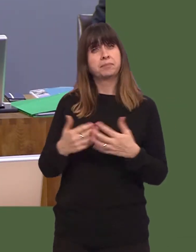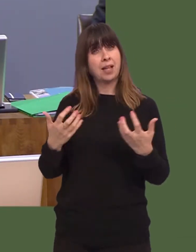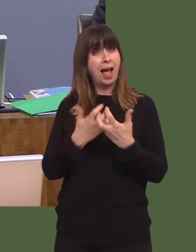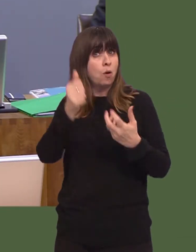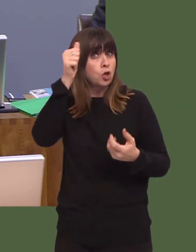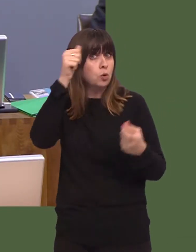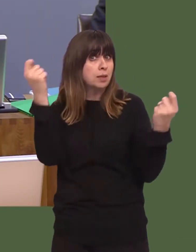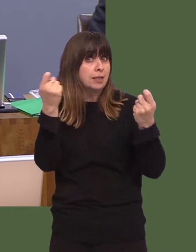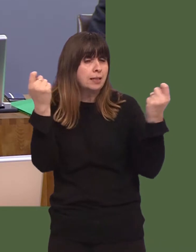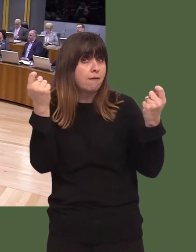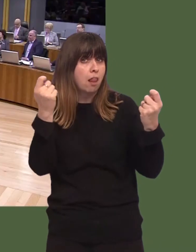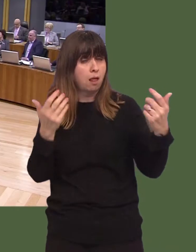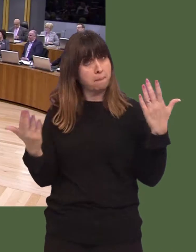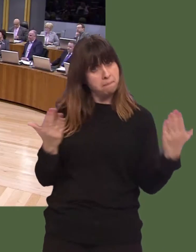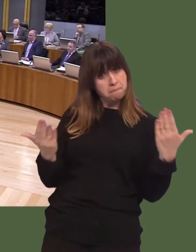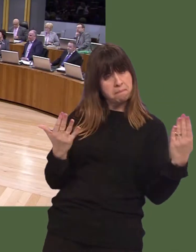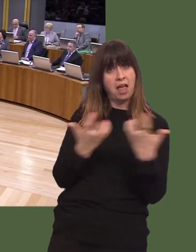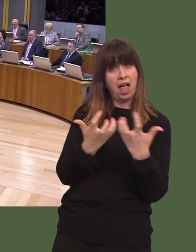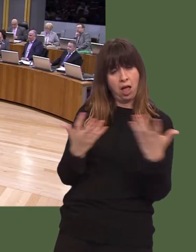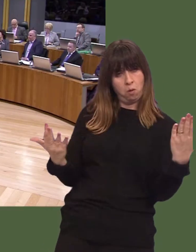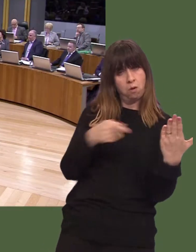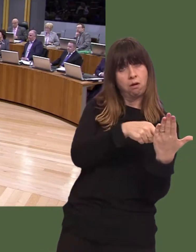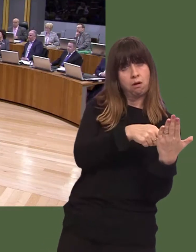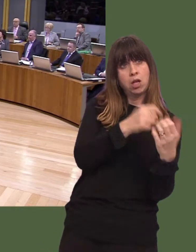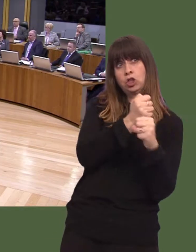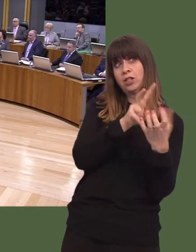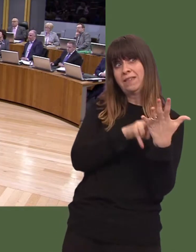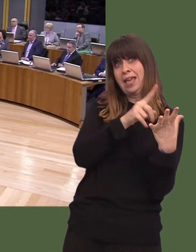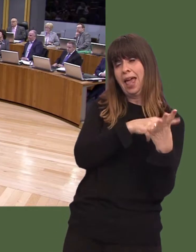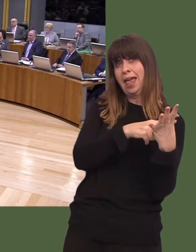There are two ways of measuring: first of all an increase in GVA per head and secondly